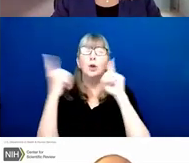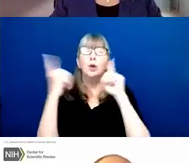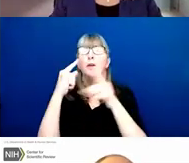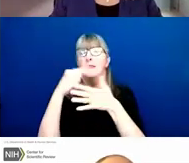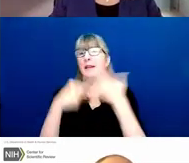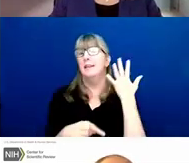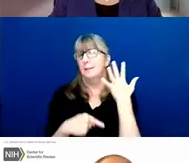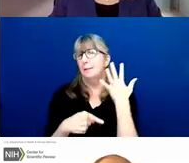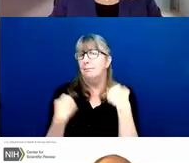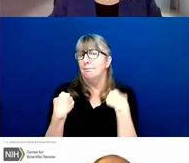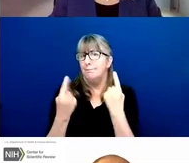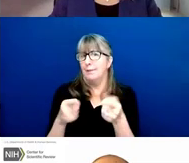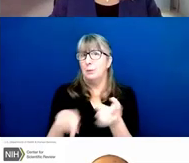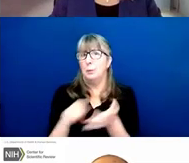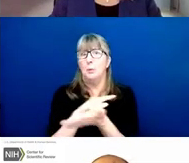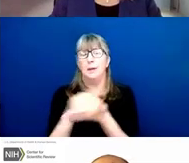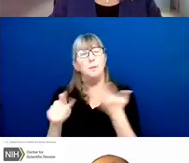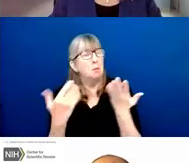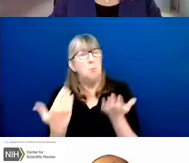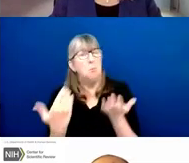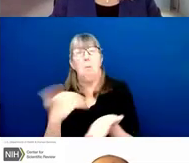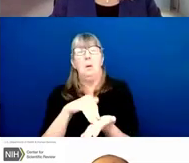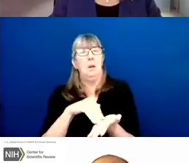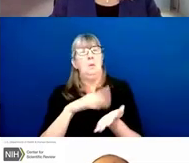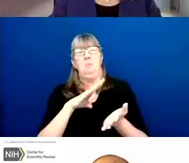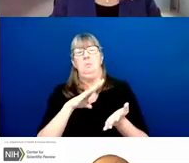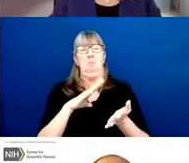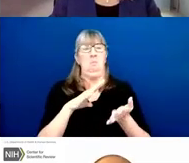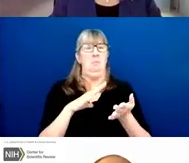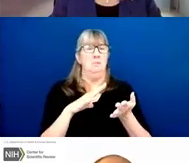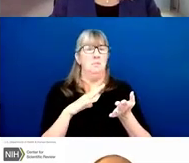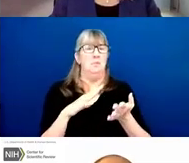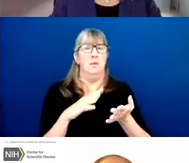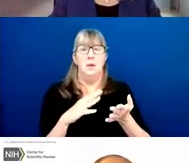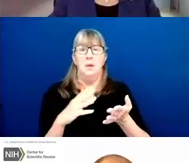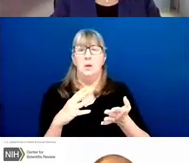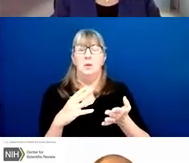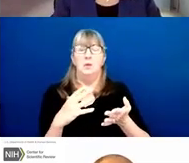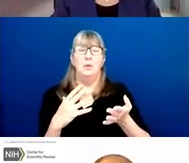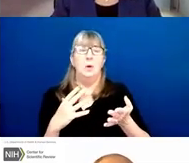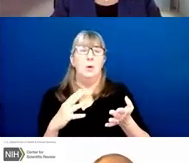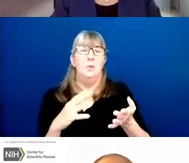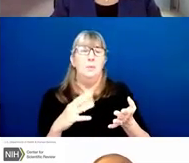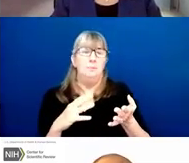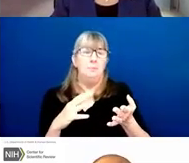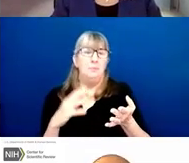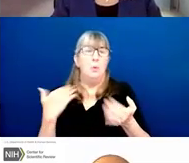but a little repetition doesn't hurt. As you may now, the NIH is made up of 27 different institutes and centers.